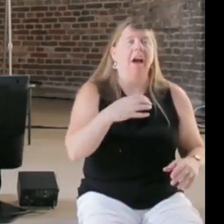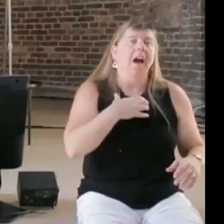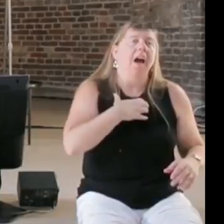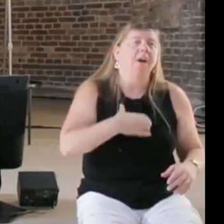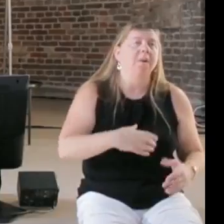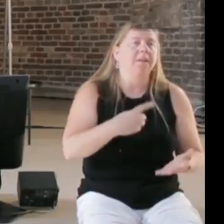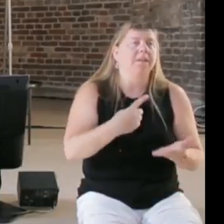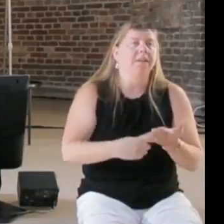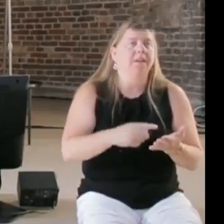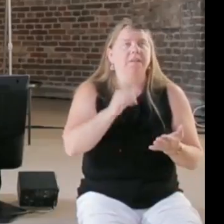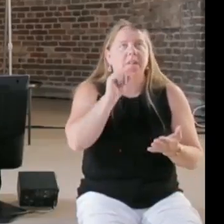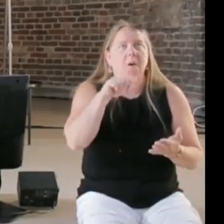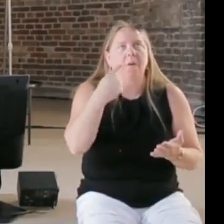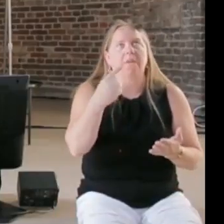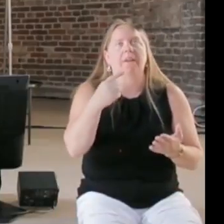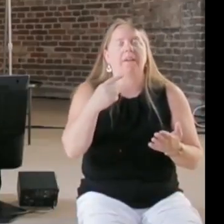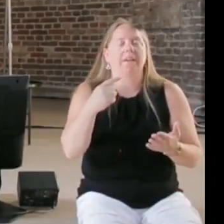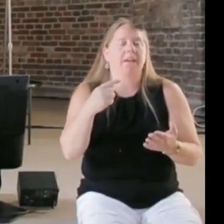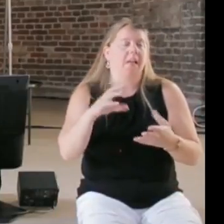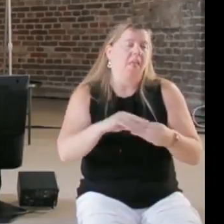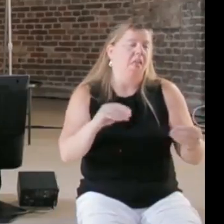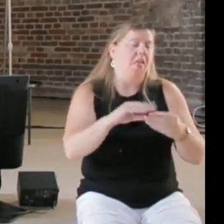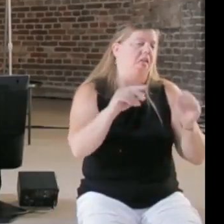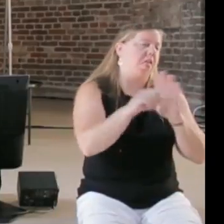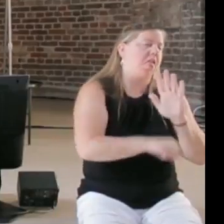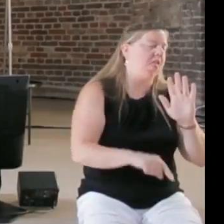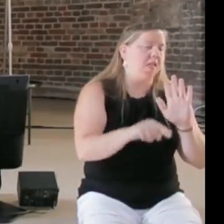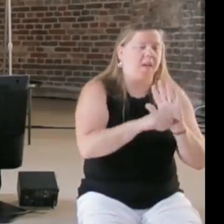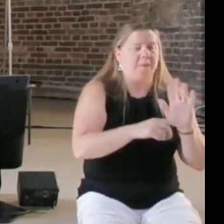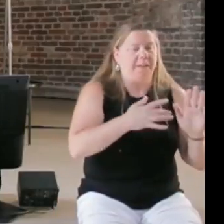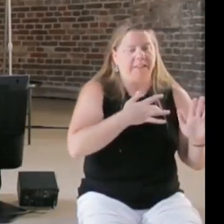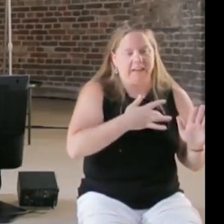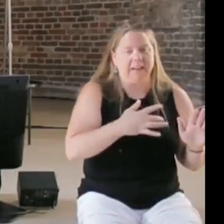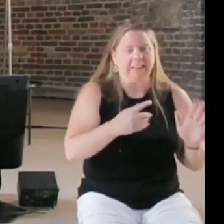dystopian way, we tend to lead the discussion sometimes too quickly.